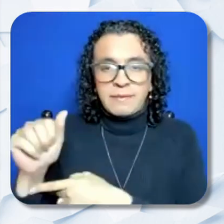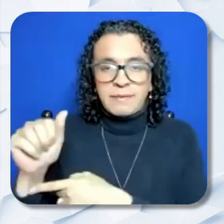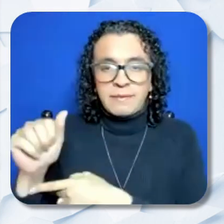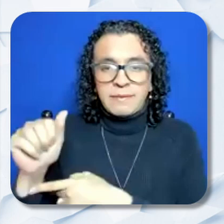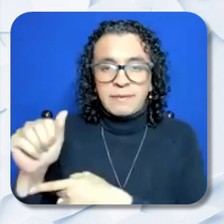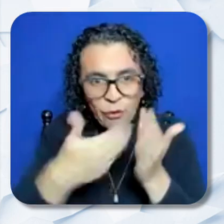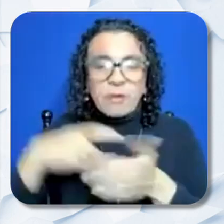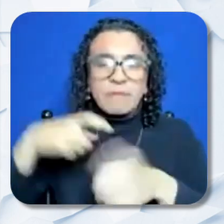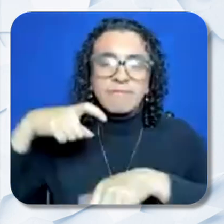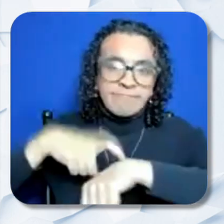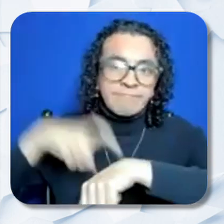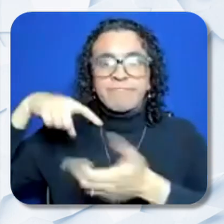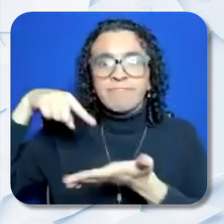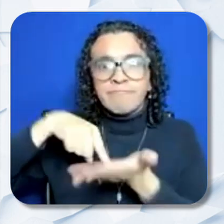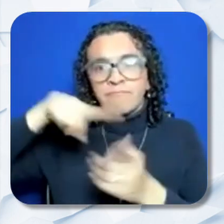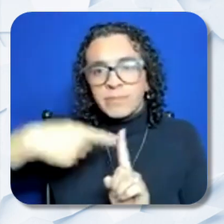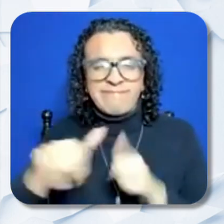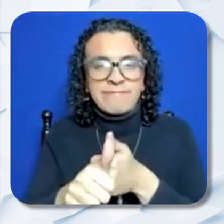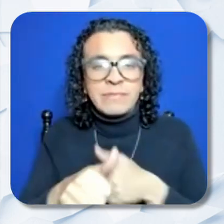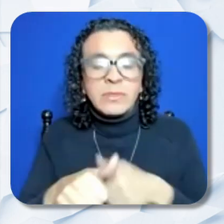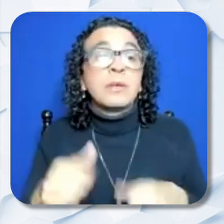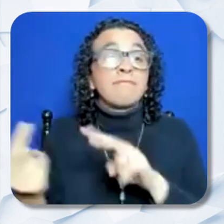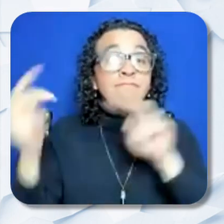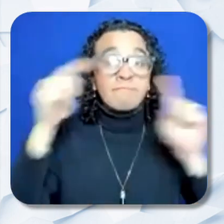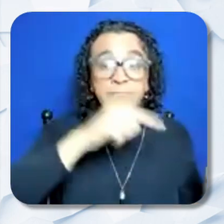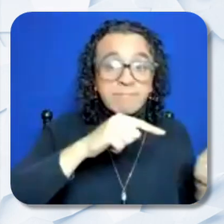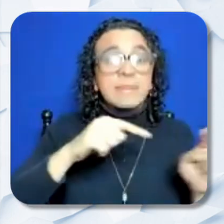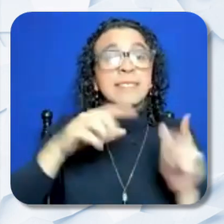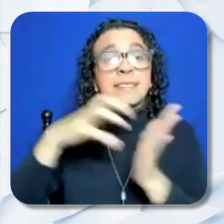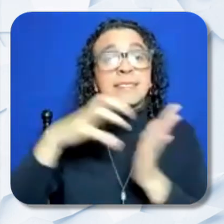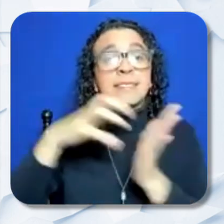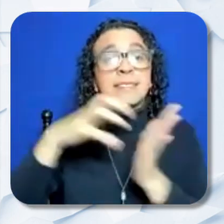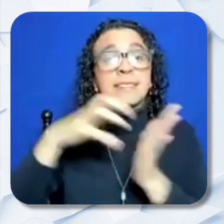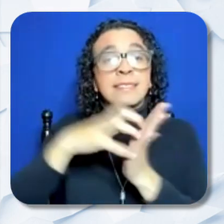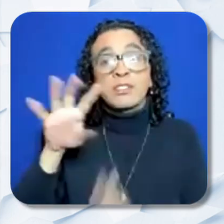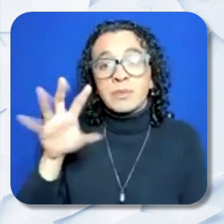Refer back to sections 4 and 5 of the RFA before submitting your application.